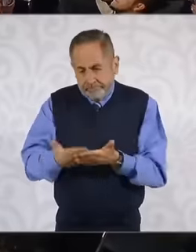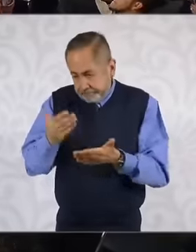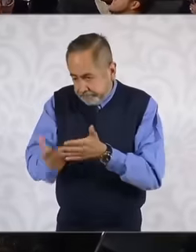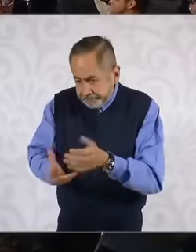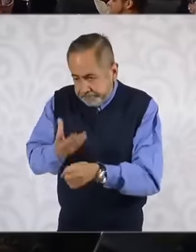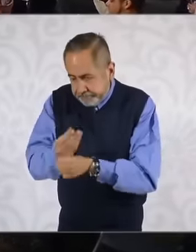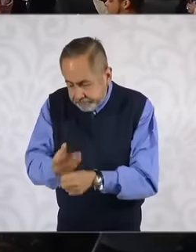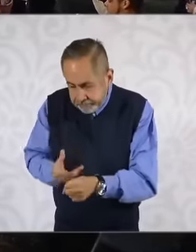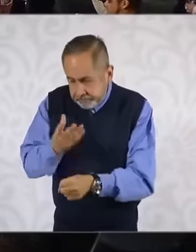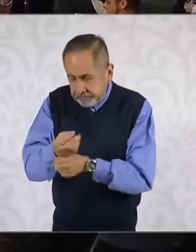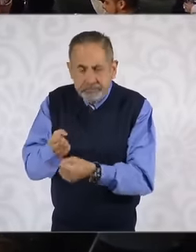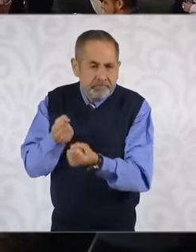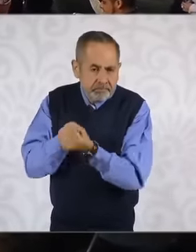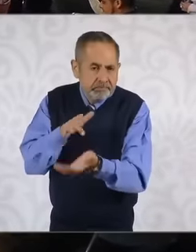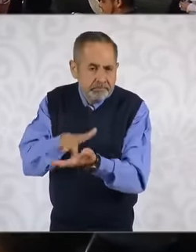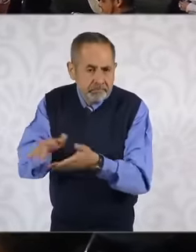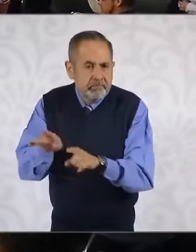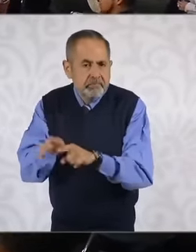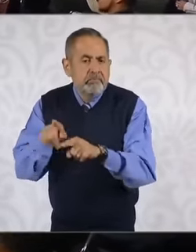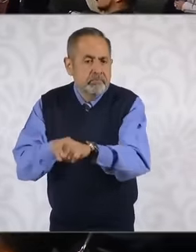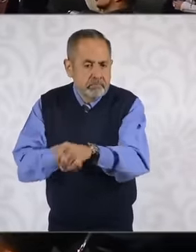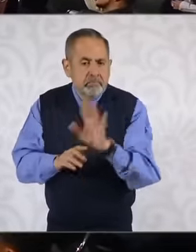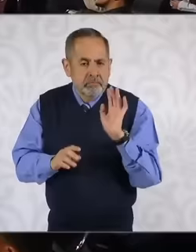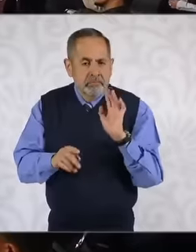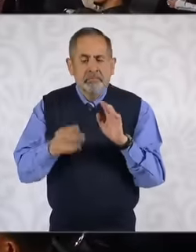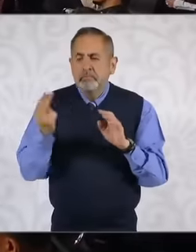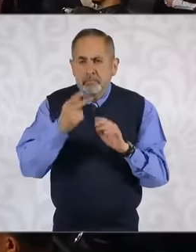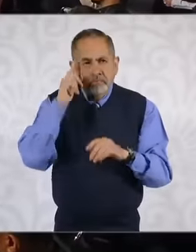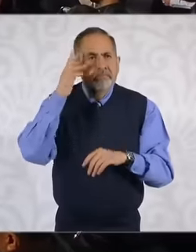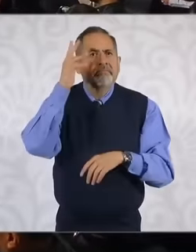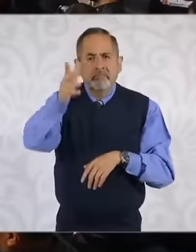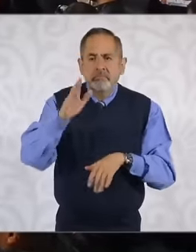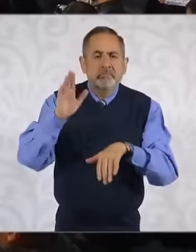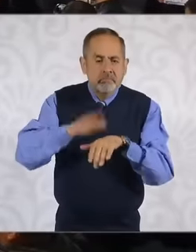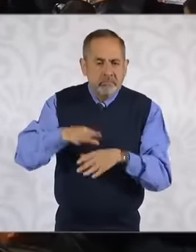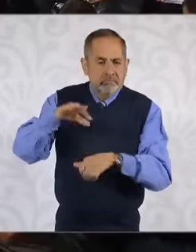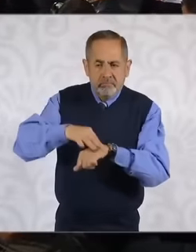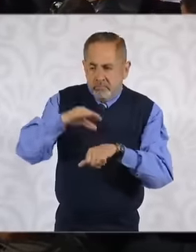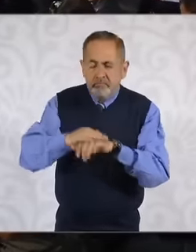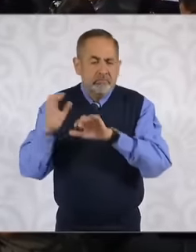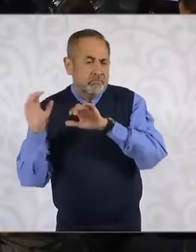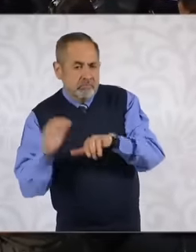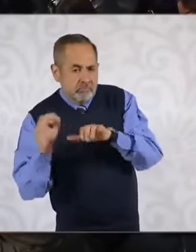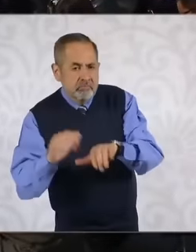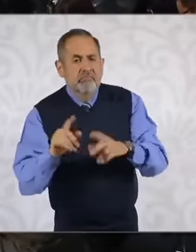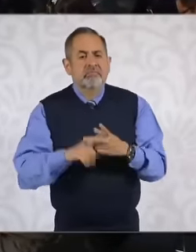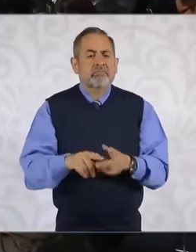include what you say, that there be enough doctors who are open on weekends